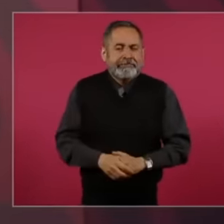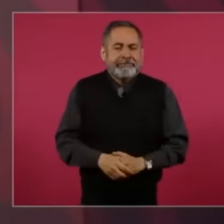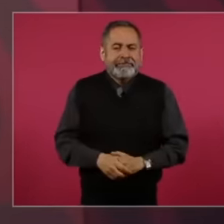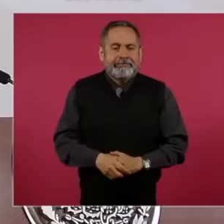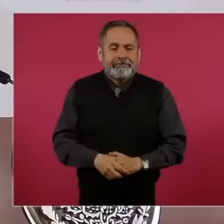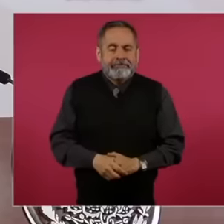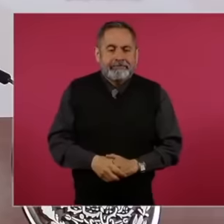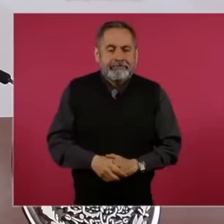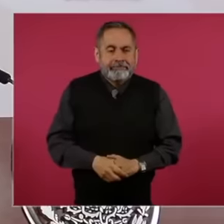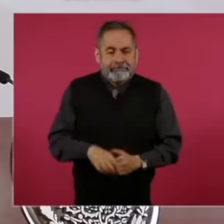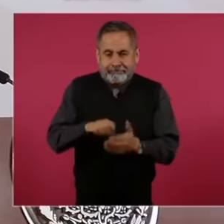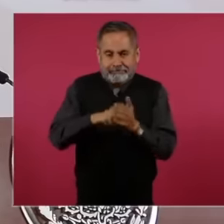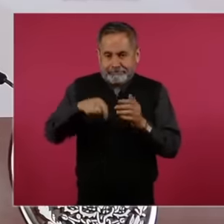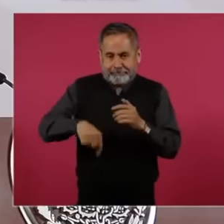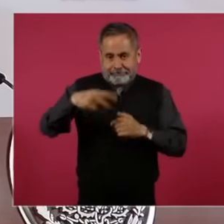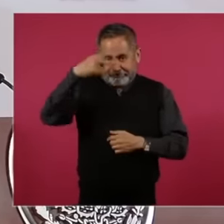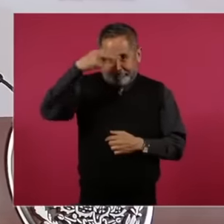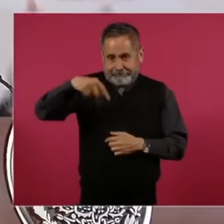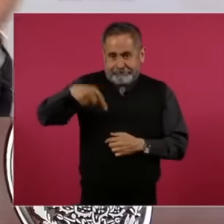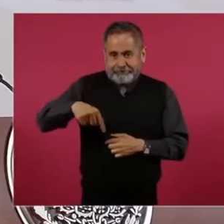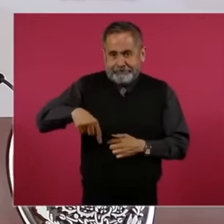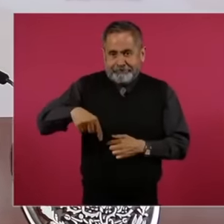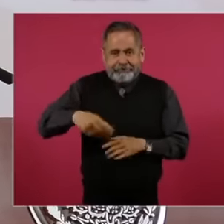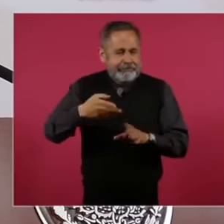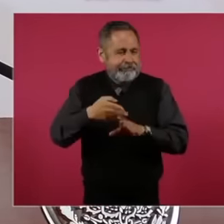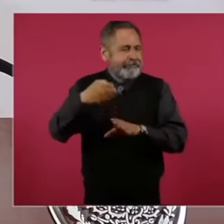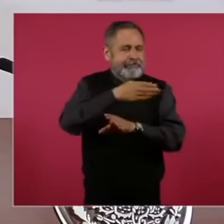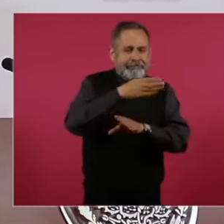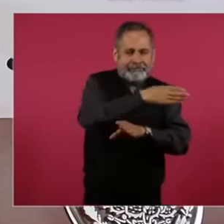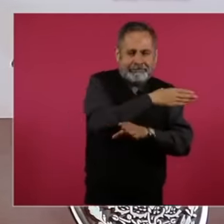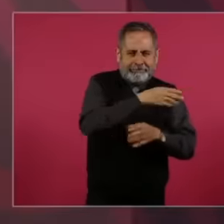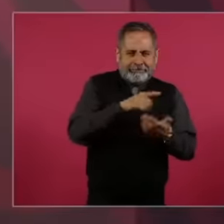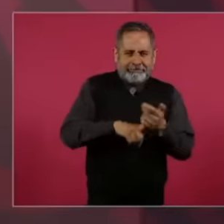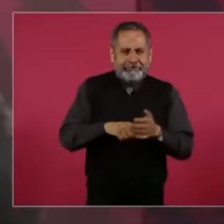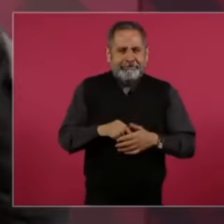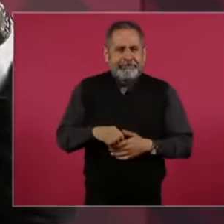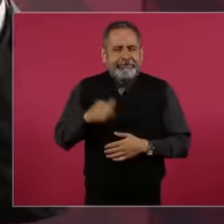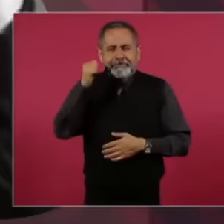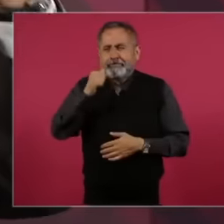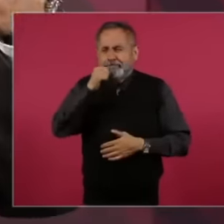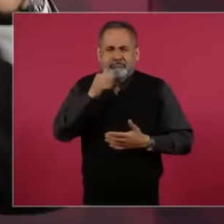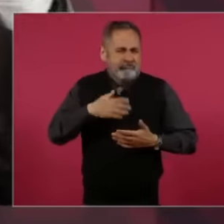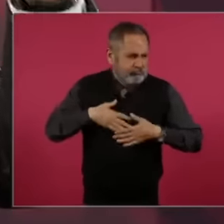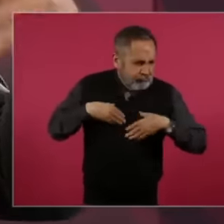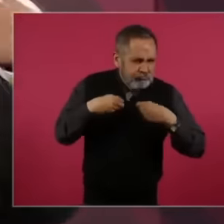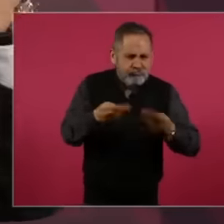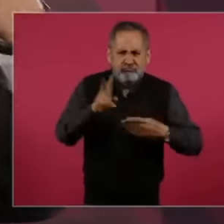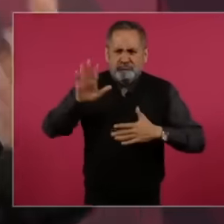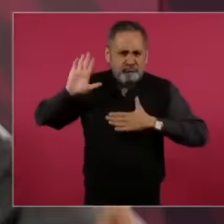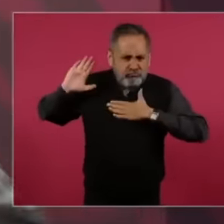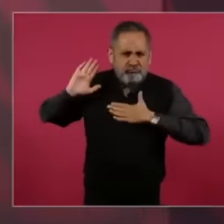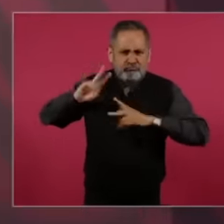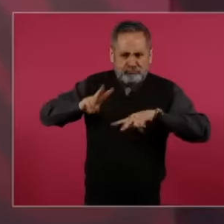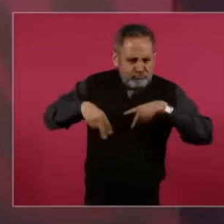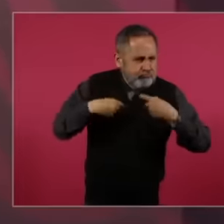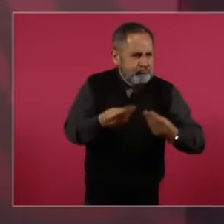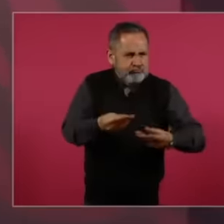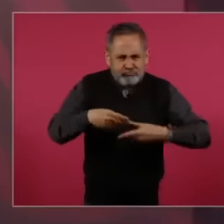here in Mexico. Before, it was customary to offer and offer and offer.